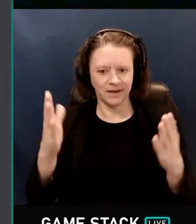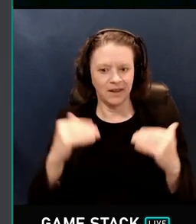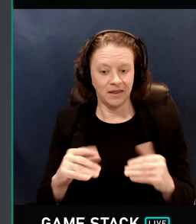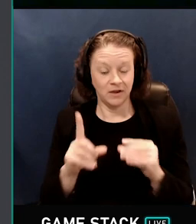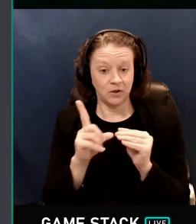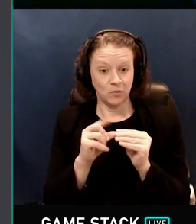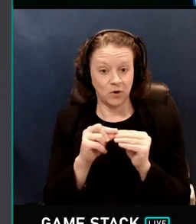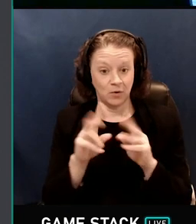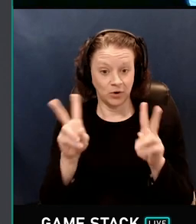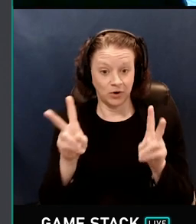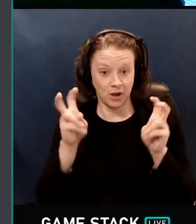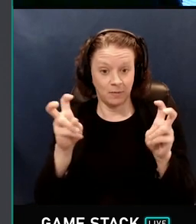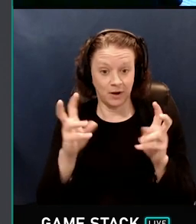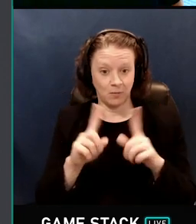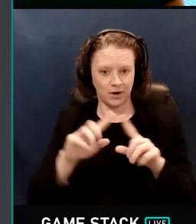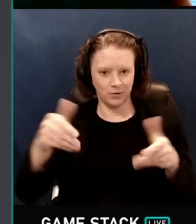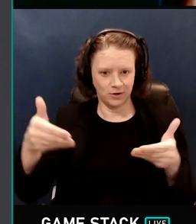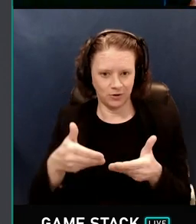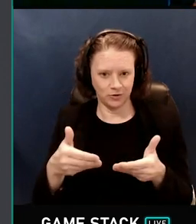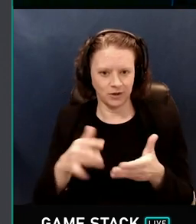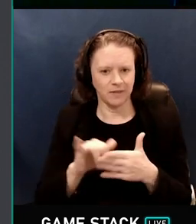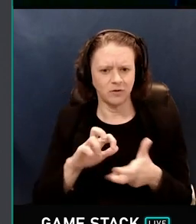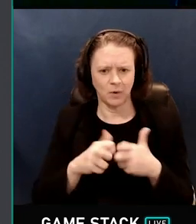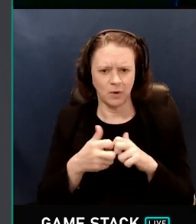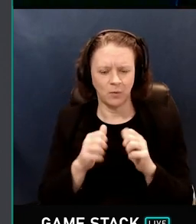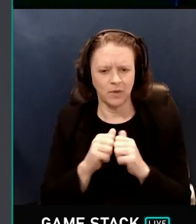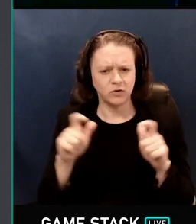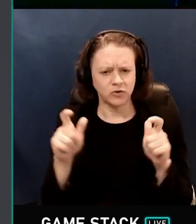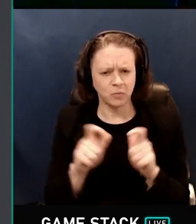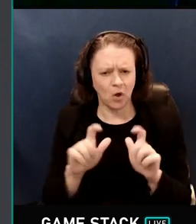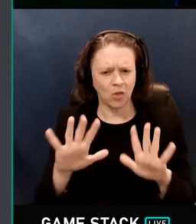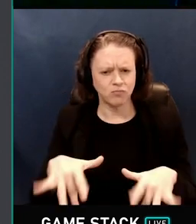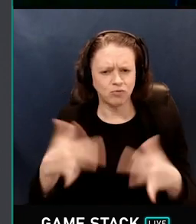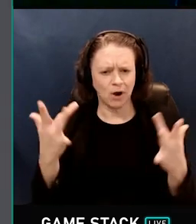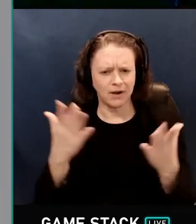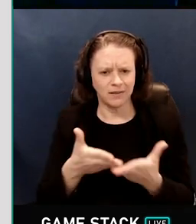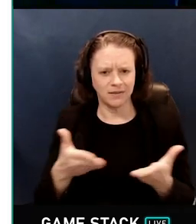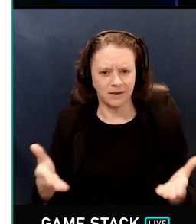There's one more topic that I want to introduce, and that's the problem with small bright things.